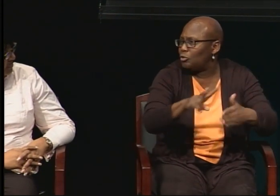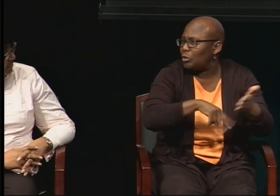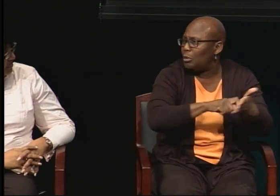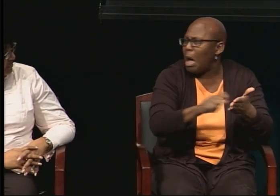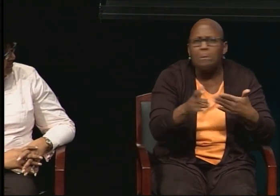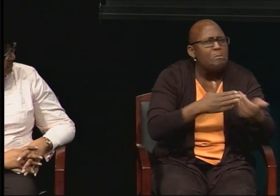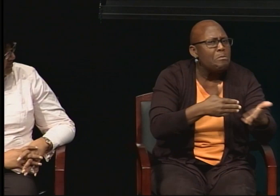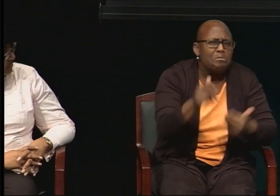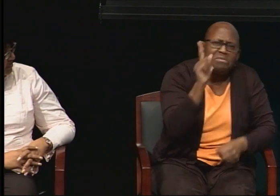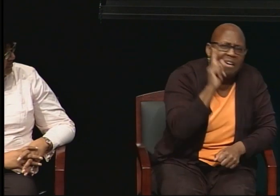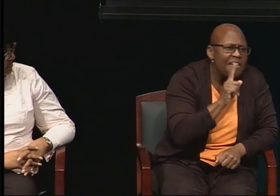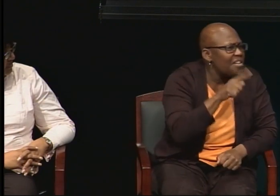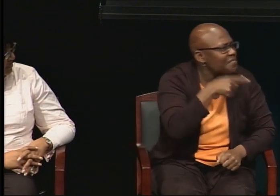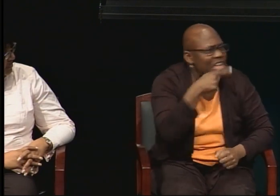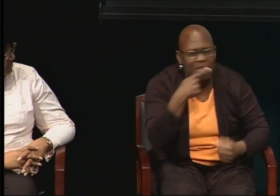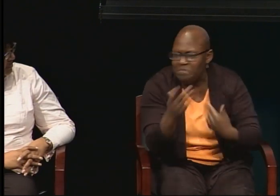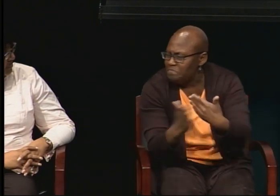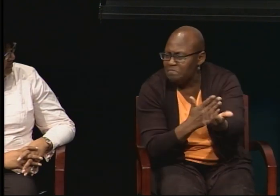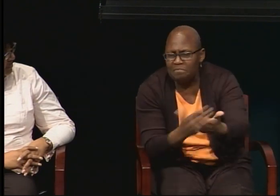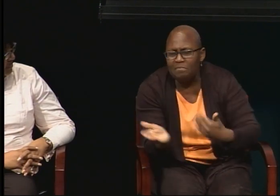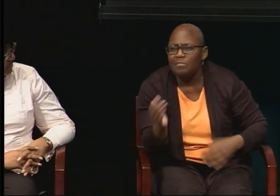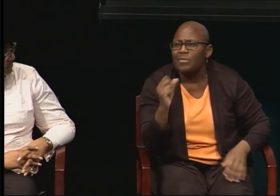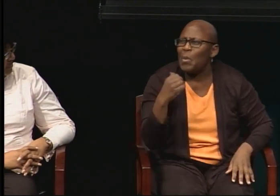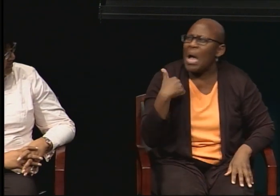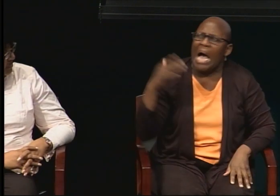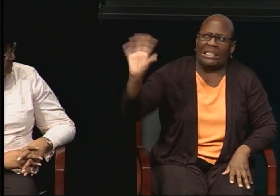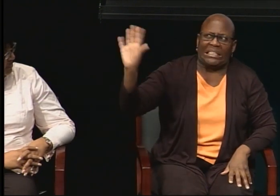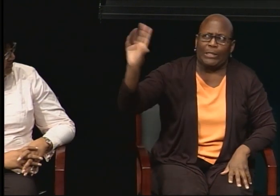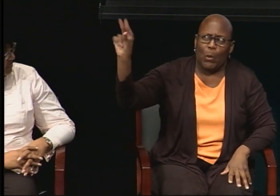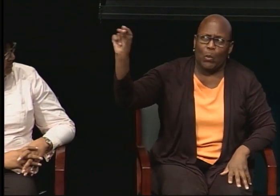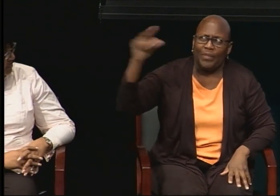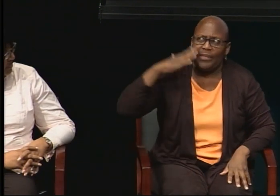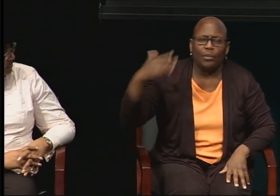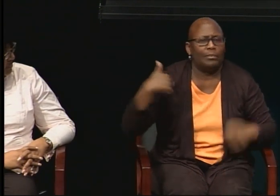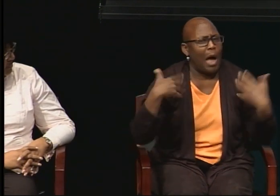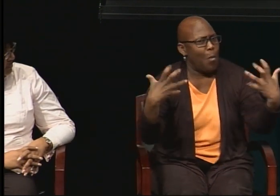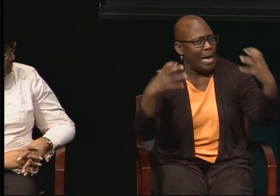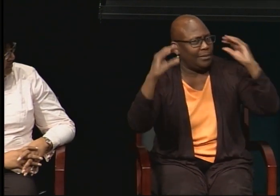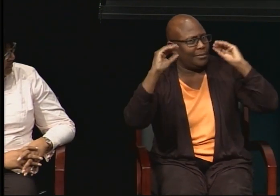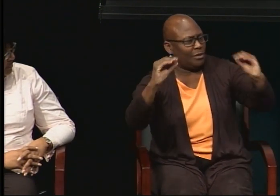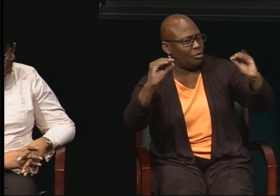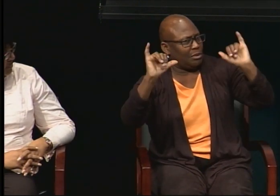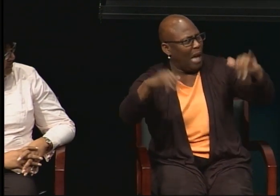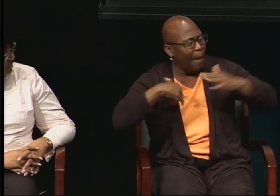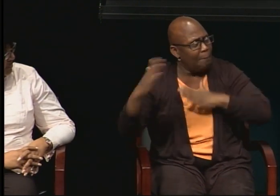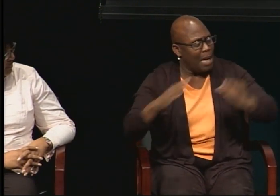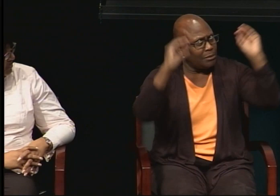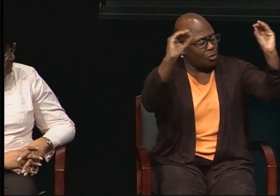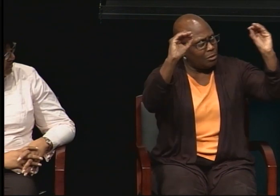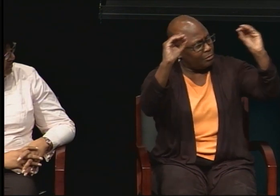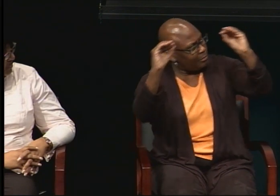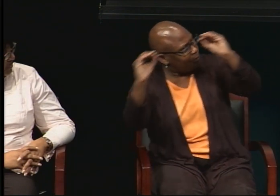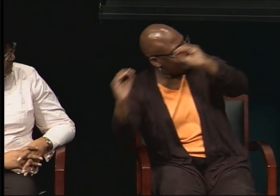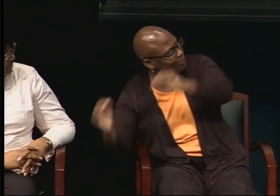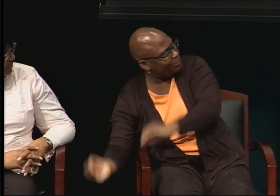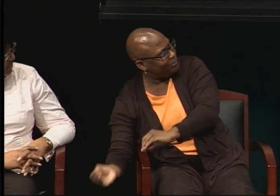And I told them: No, thank you. I plan to teach until I die. I have no interest in mentoring new teachers.